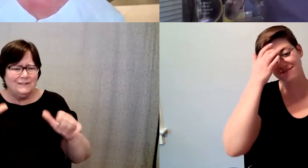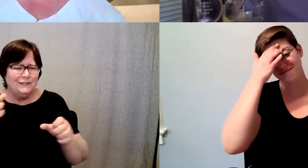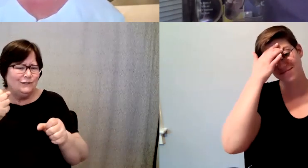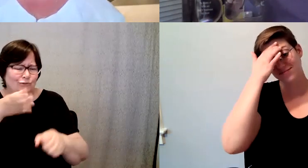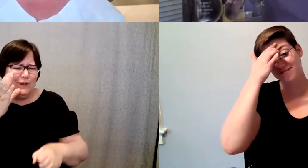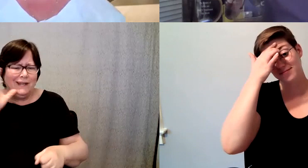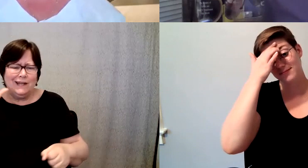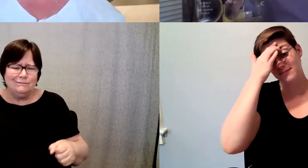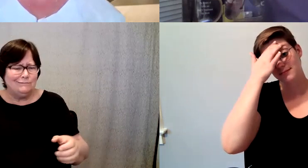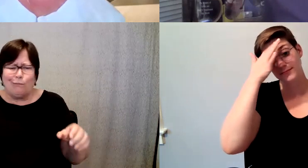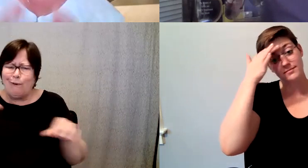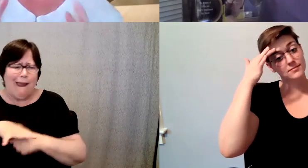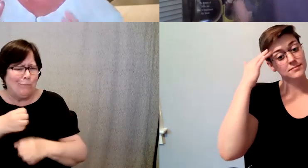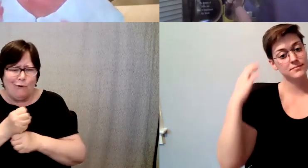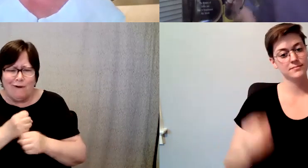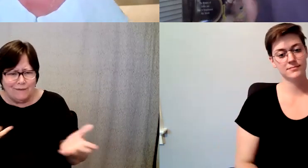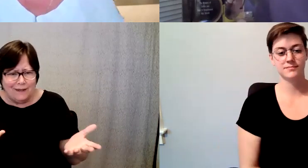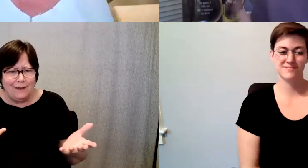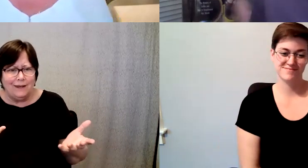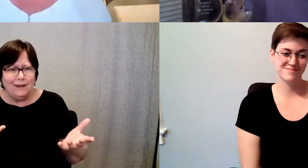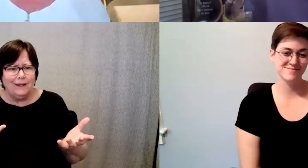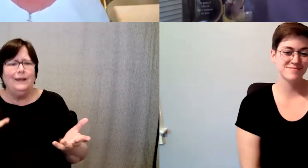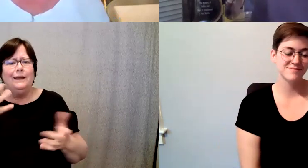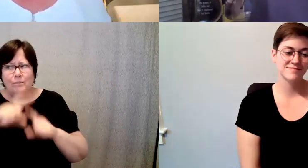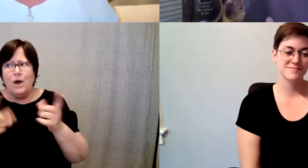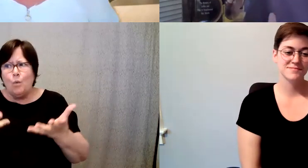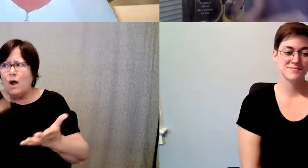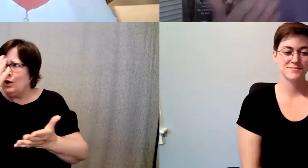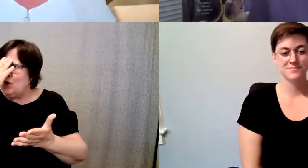D. Major Cohen: But, but you want them to know a little bit more, so that they can maybe